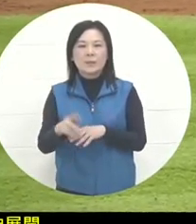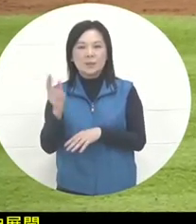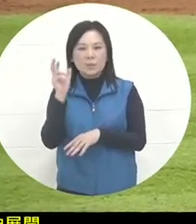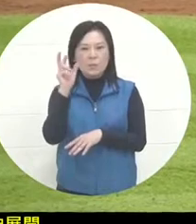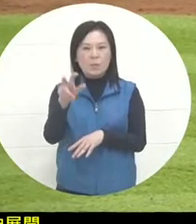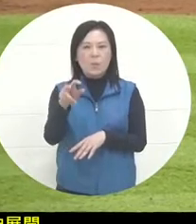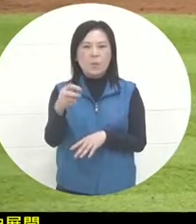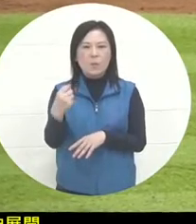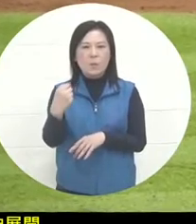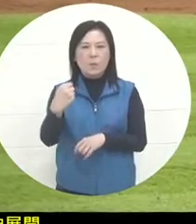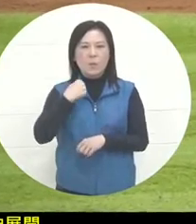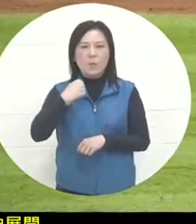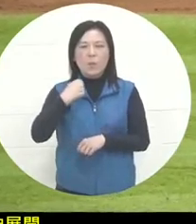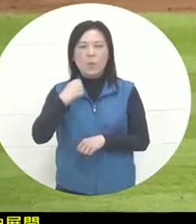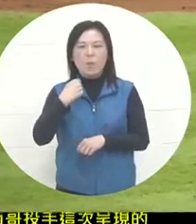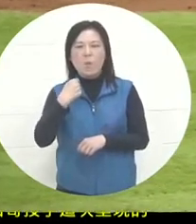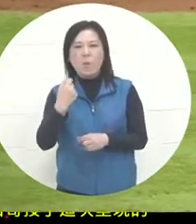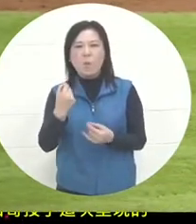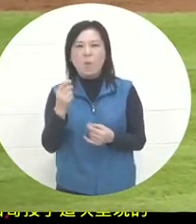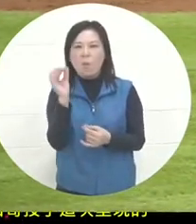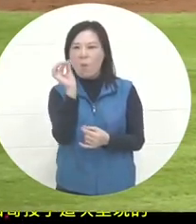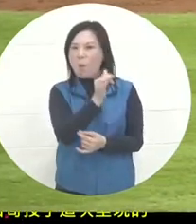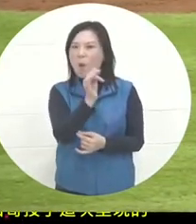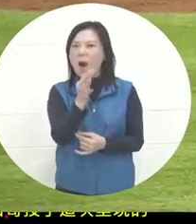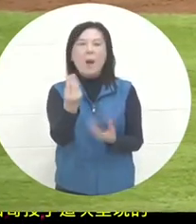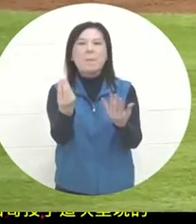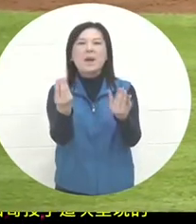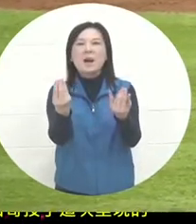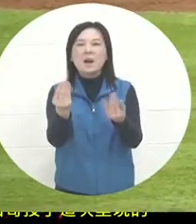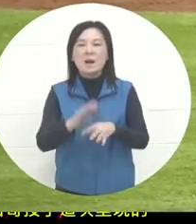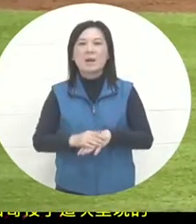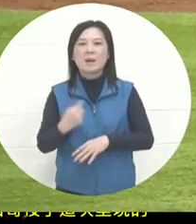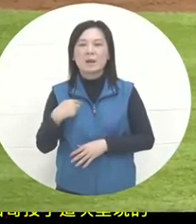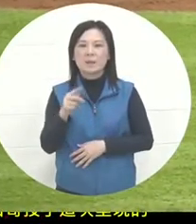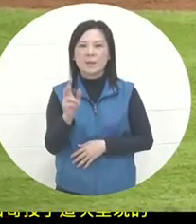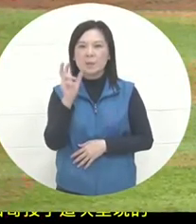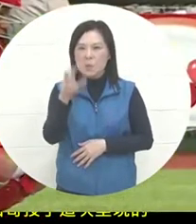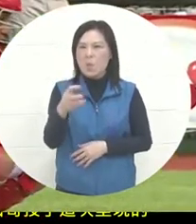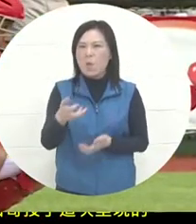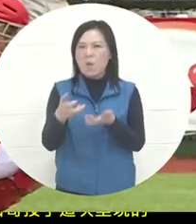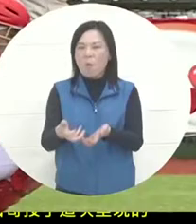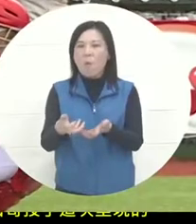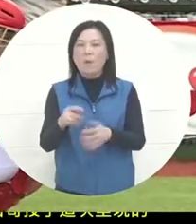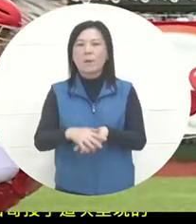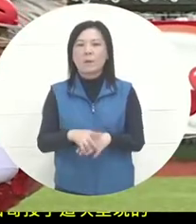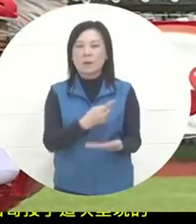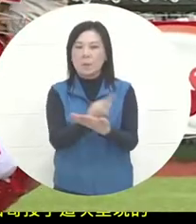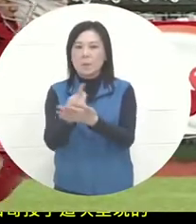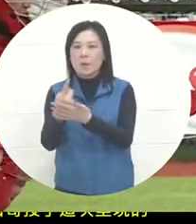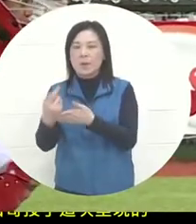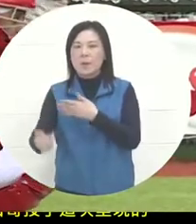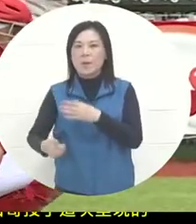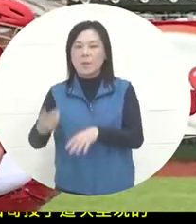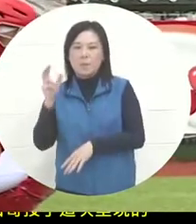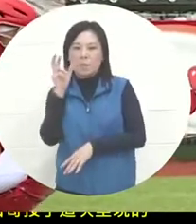not very good. The ball speed is very fast and the quality of the ball is very heavy. But every pitcher who came up actually showed pretty good